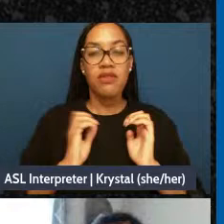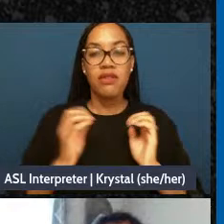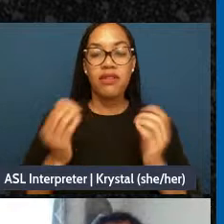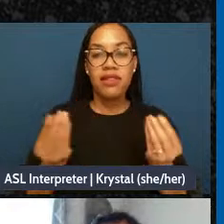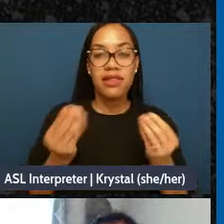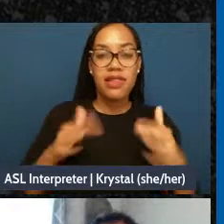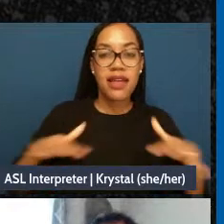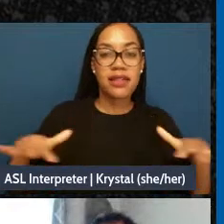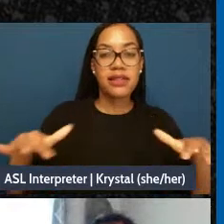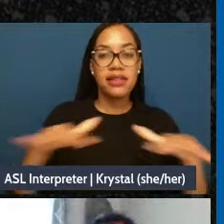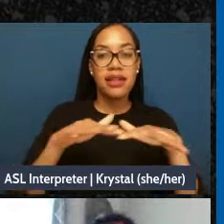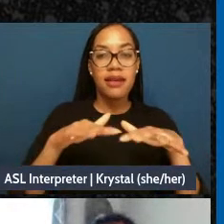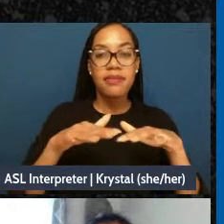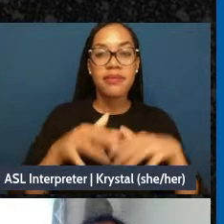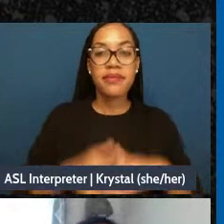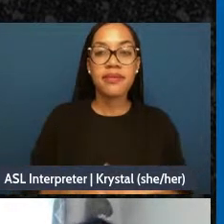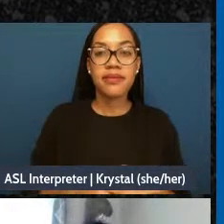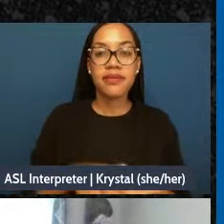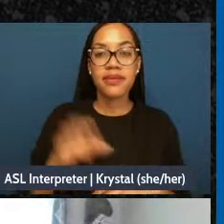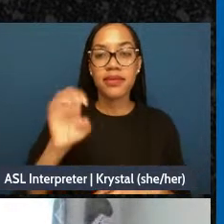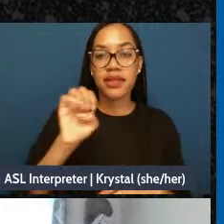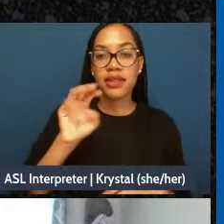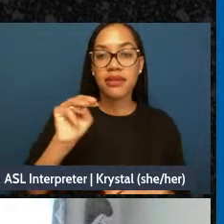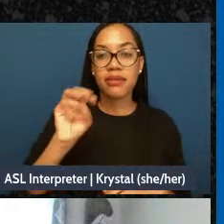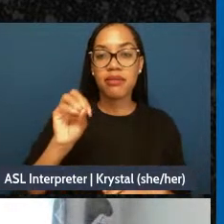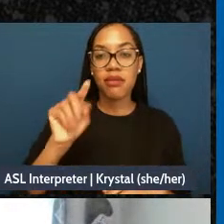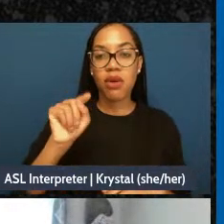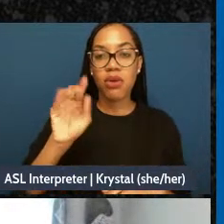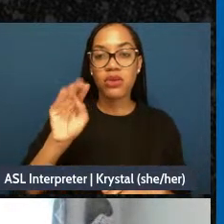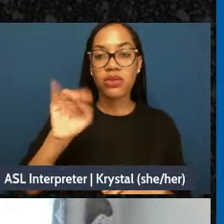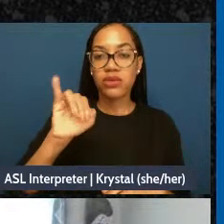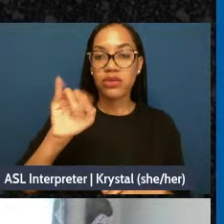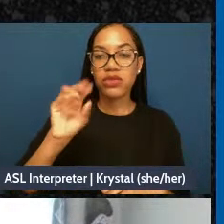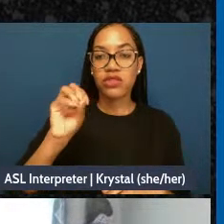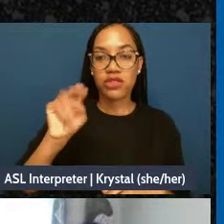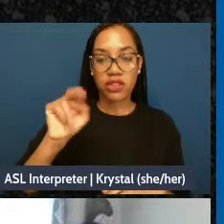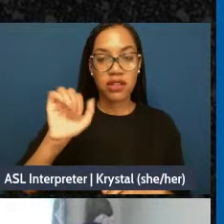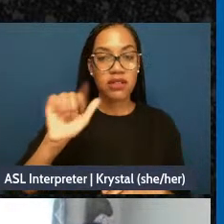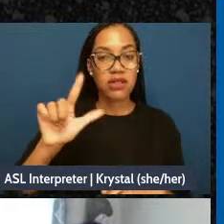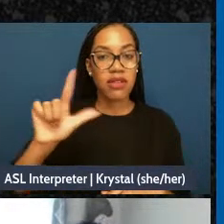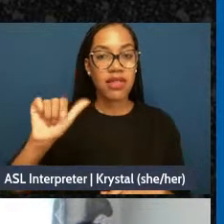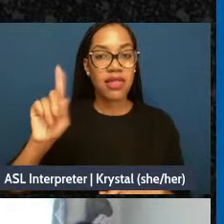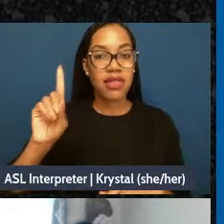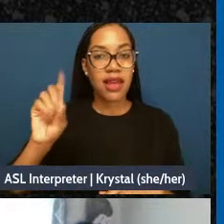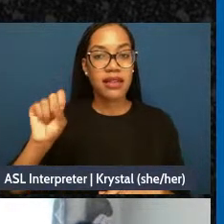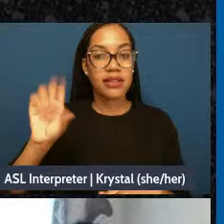And one that is a particular use for me and is someone who is healing from intergenerational